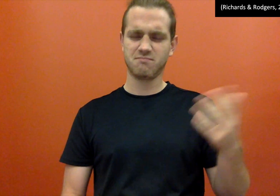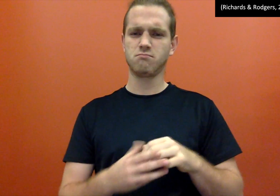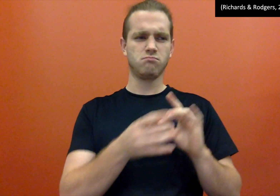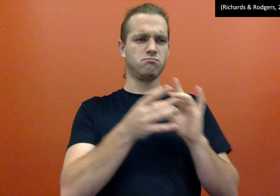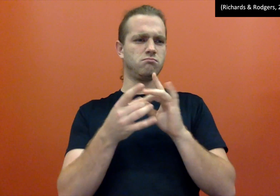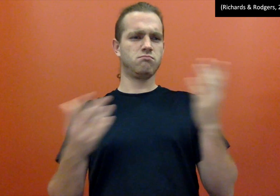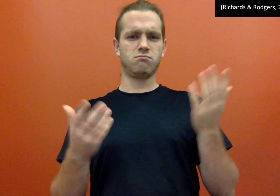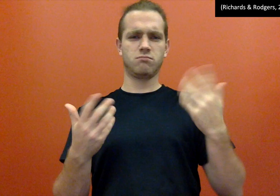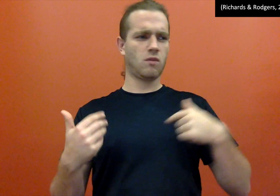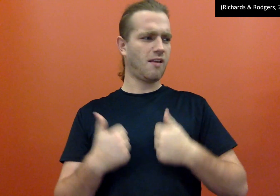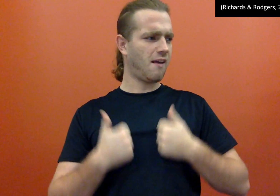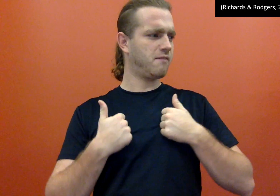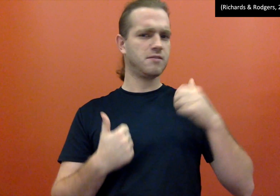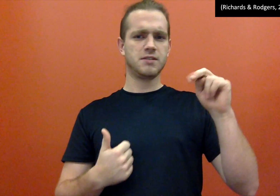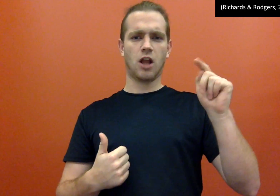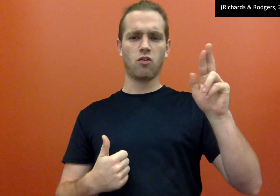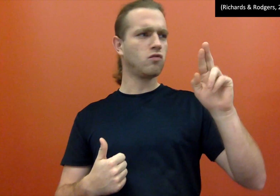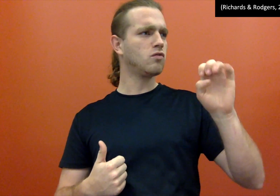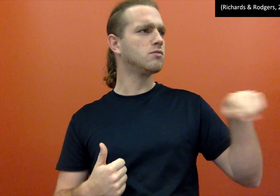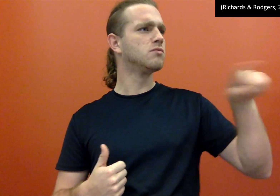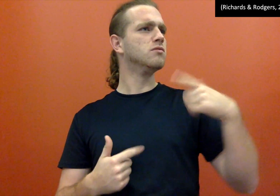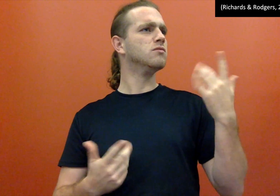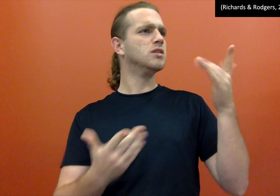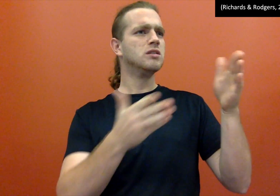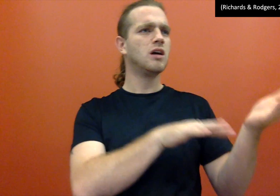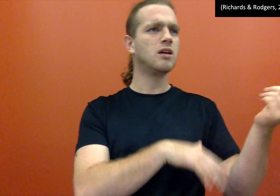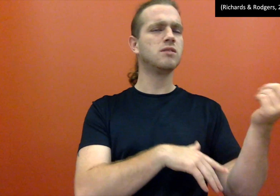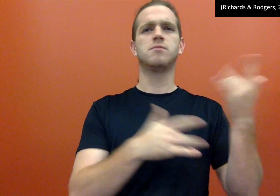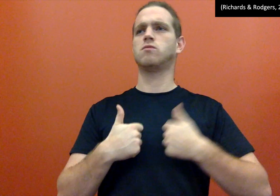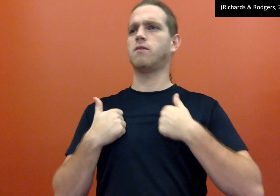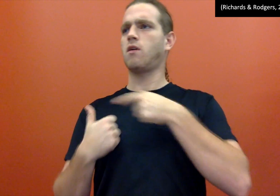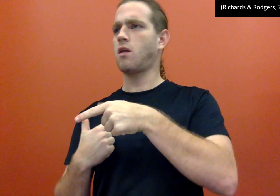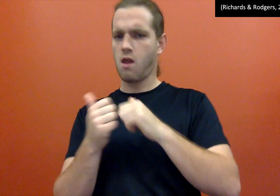Existentialist Intelligence is the knowledge of nature cause of life and death.